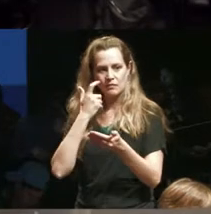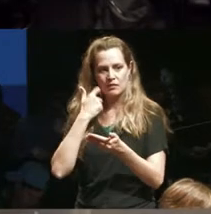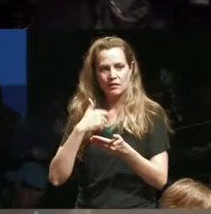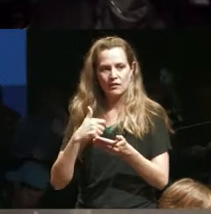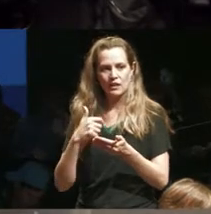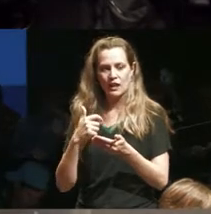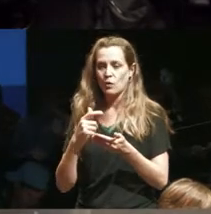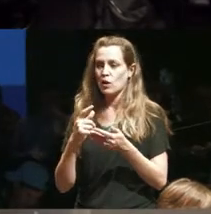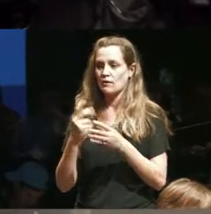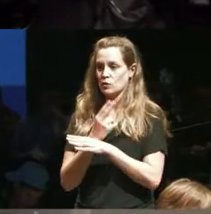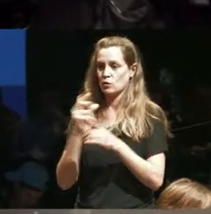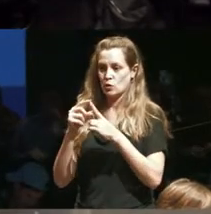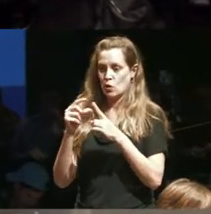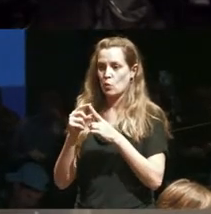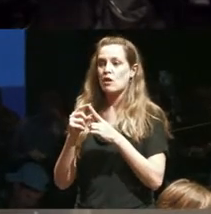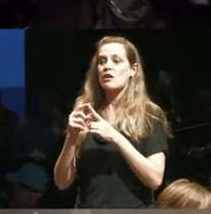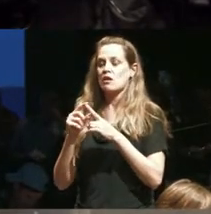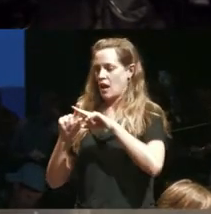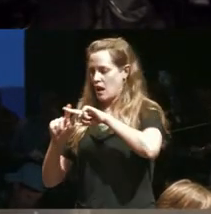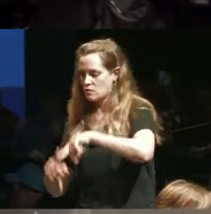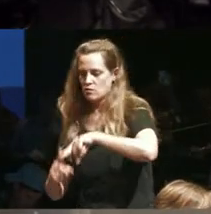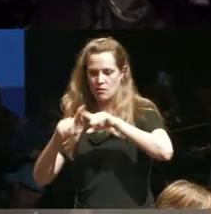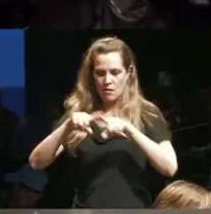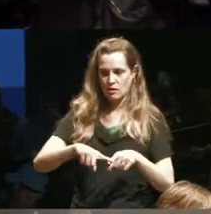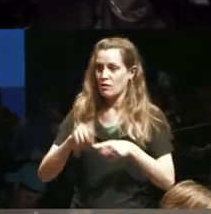interdependence again and again and again we have to take care of each other